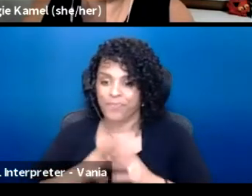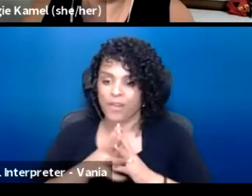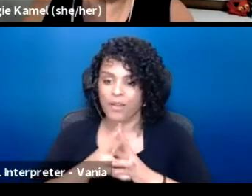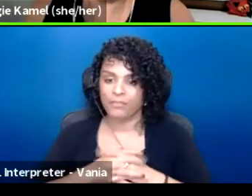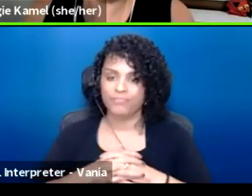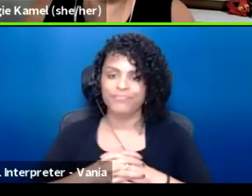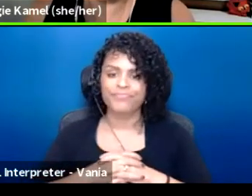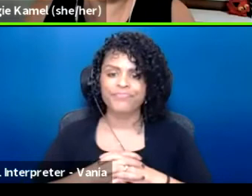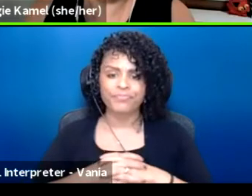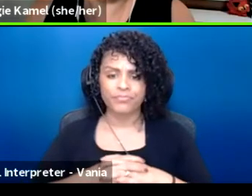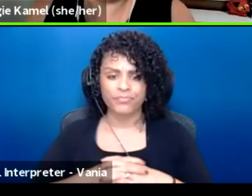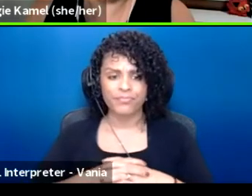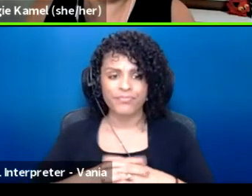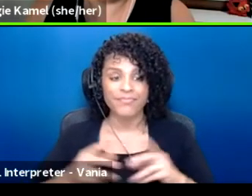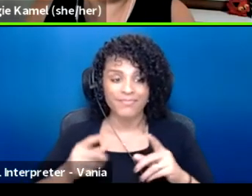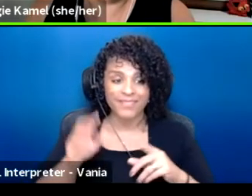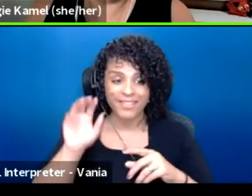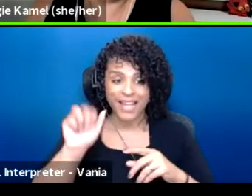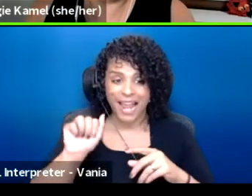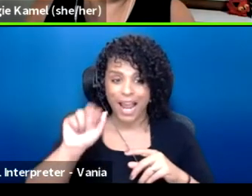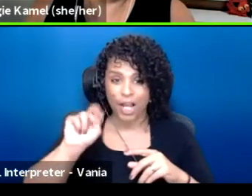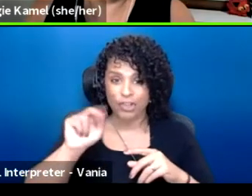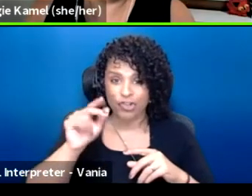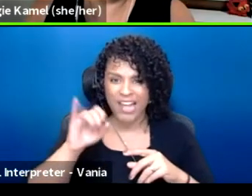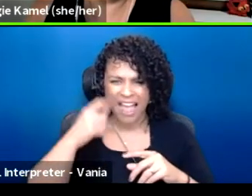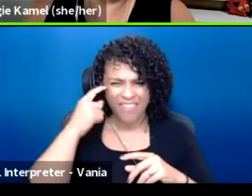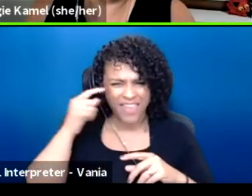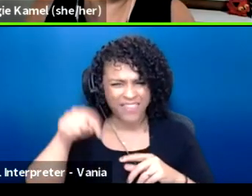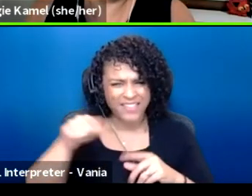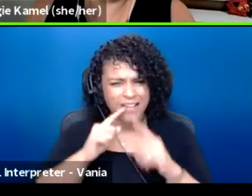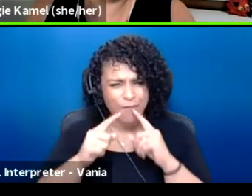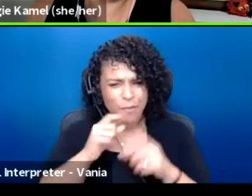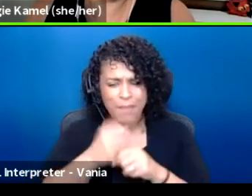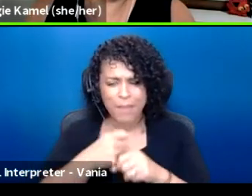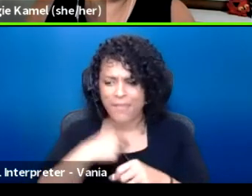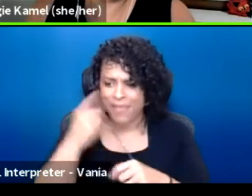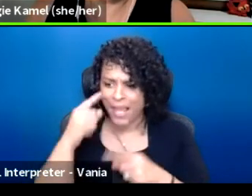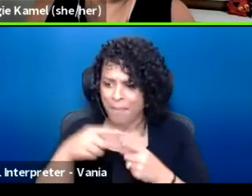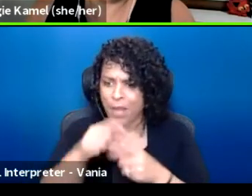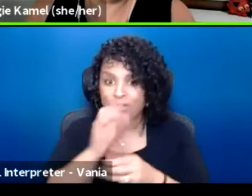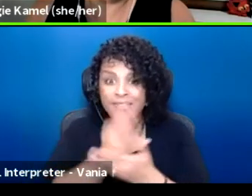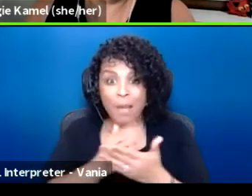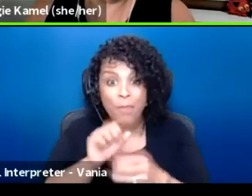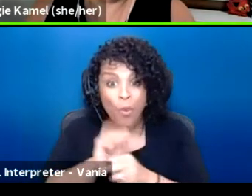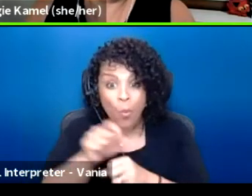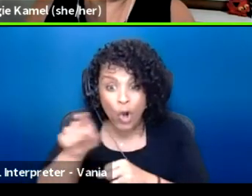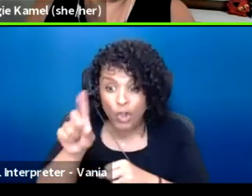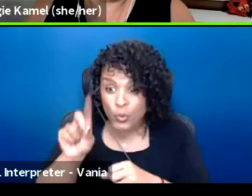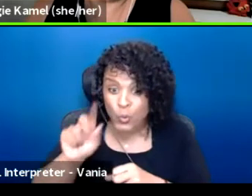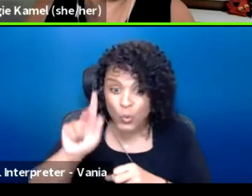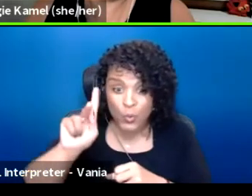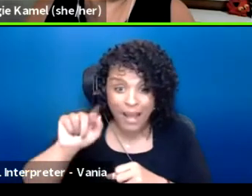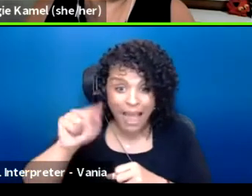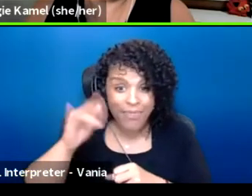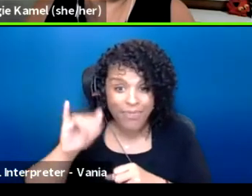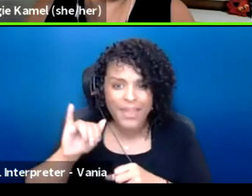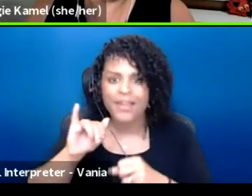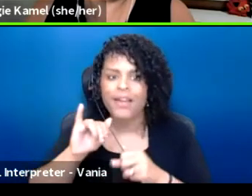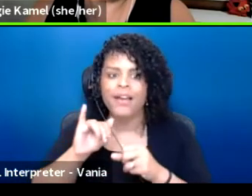I think this conversation actually makes me think of some of the work that you're doing, Kathy and have done for quite some time.